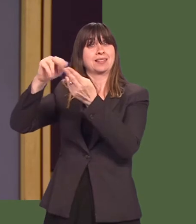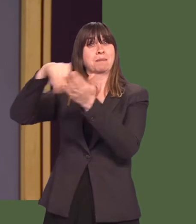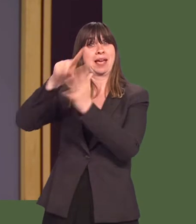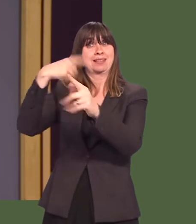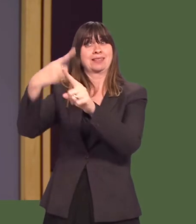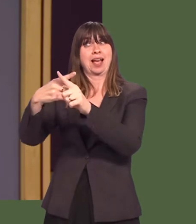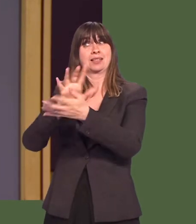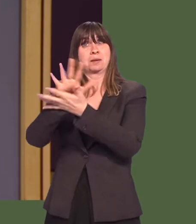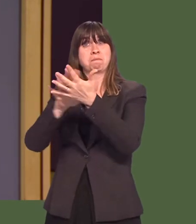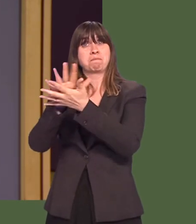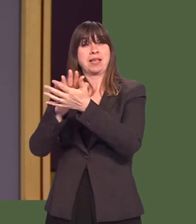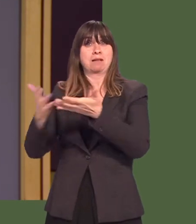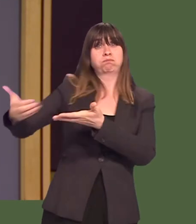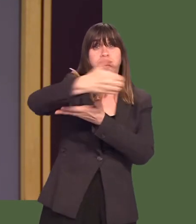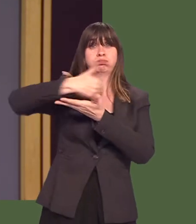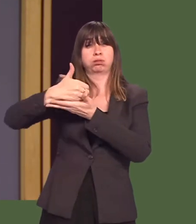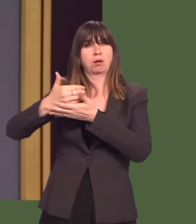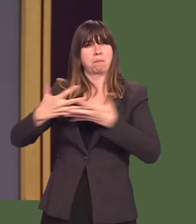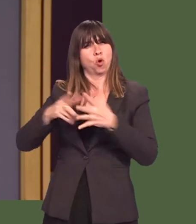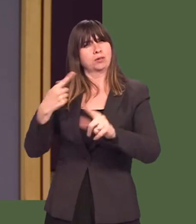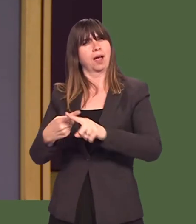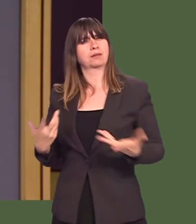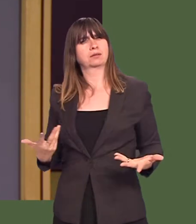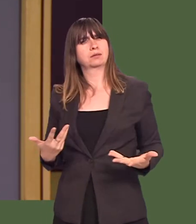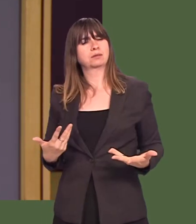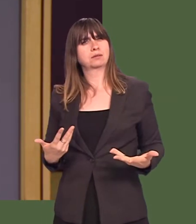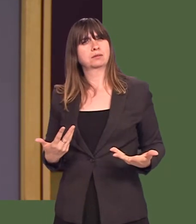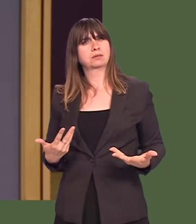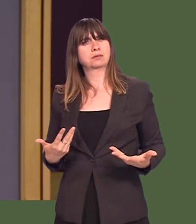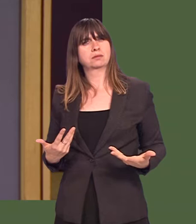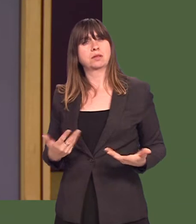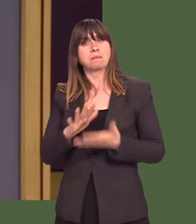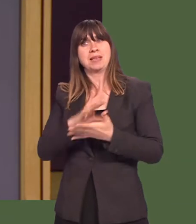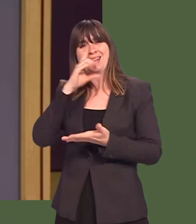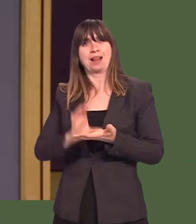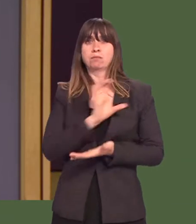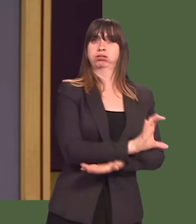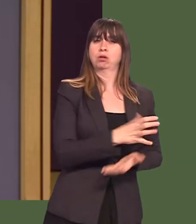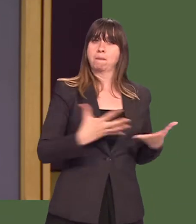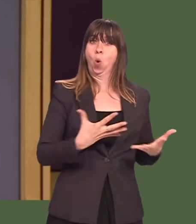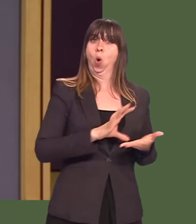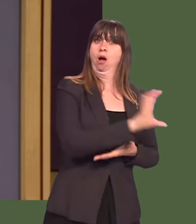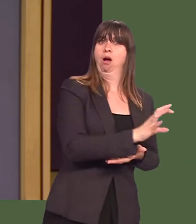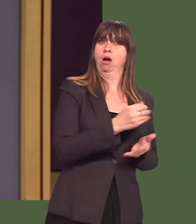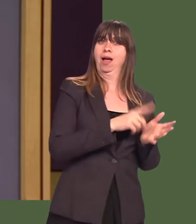and actually reduces revenue, and makes it less likely that the Welsh Government will be able to put more money into the national health service.